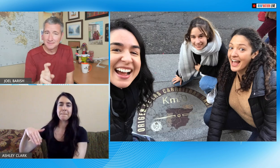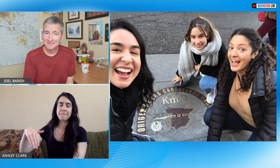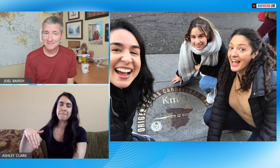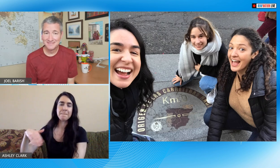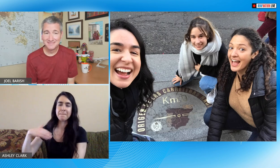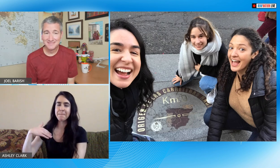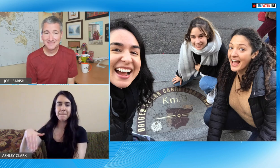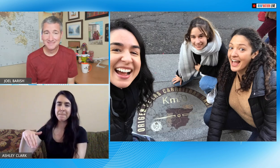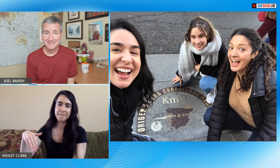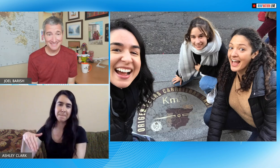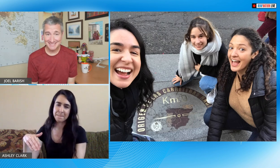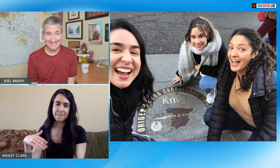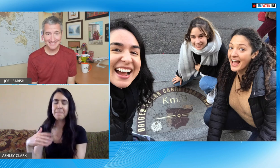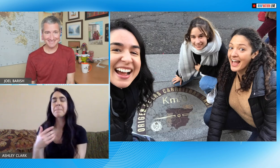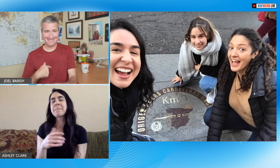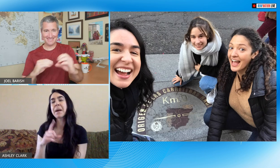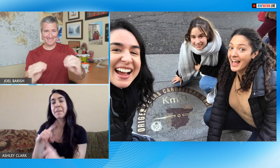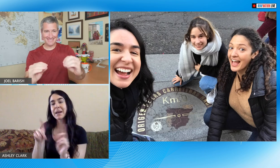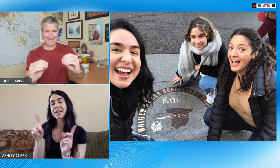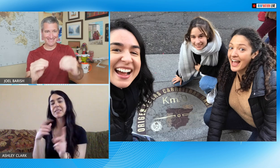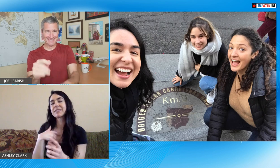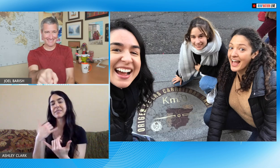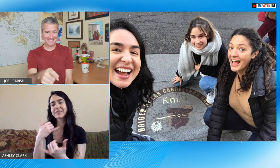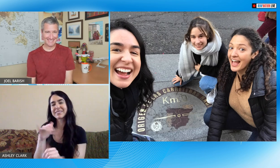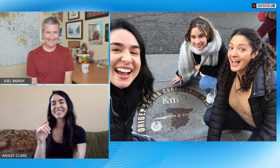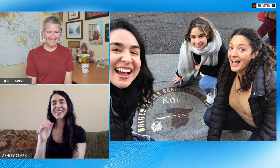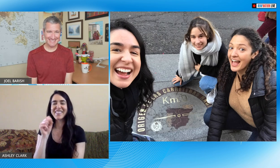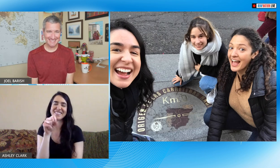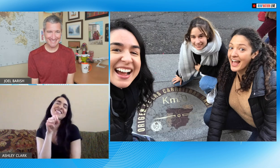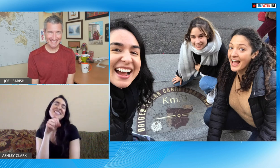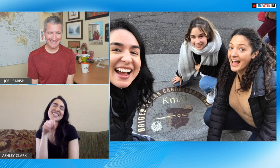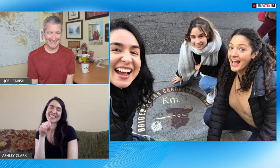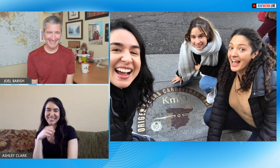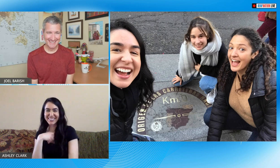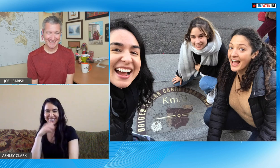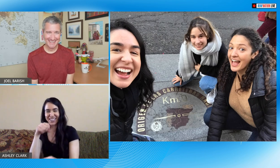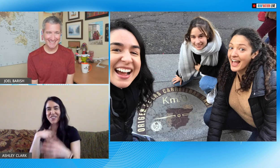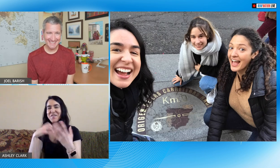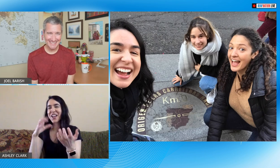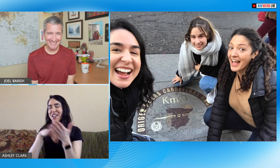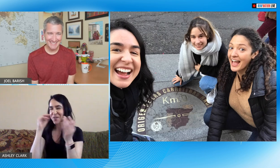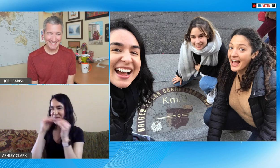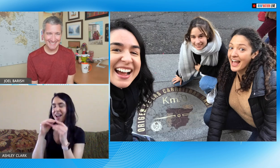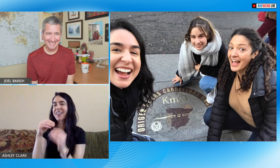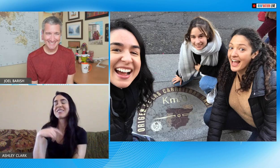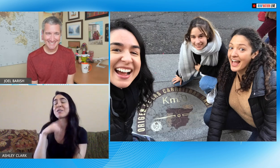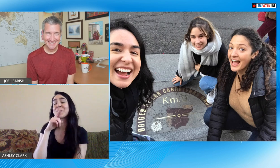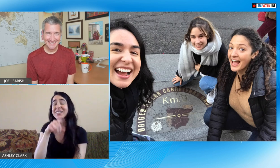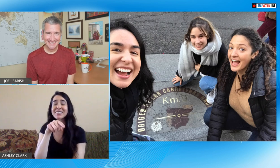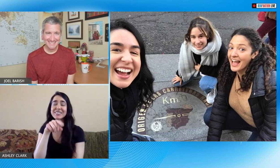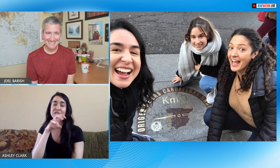clips that you've learned or any tips I haven't not at this point but I do want